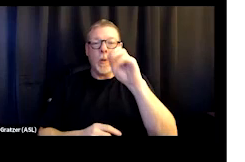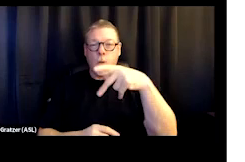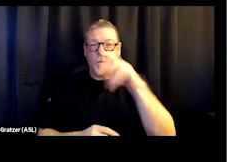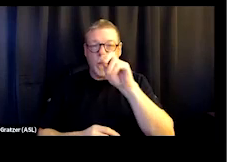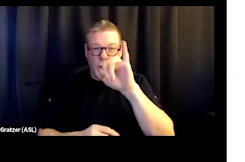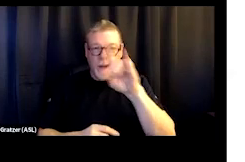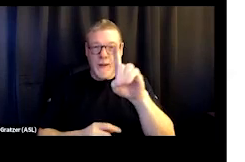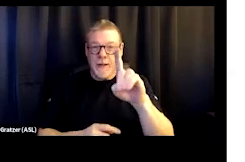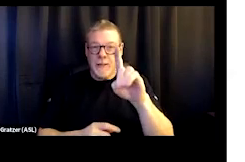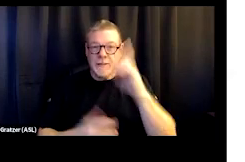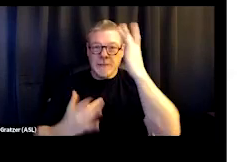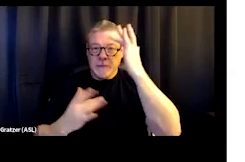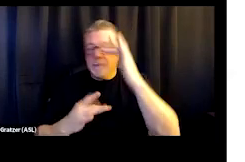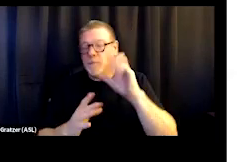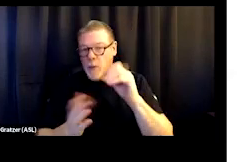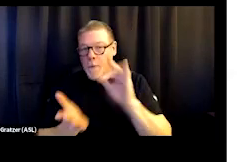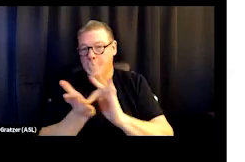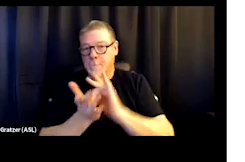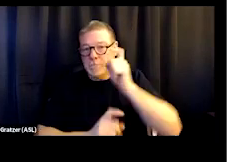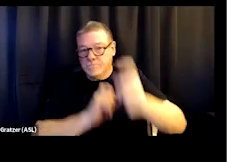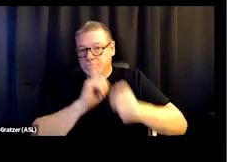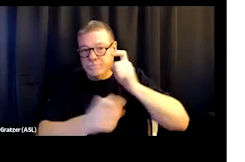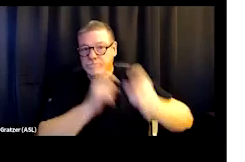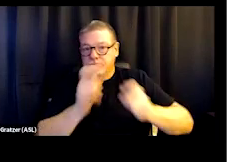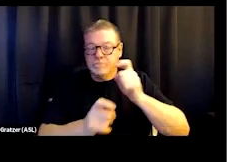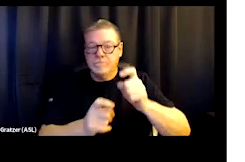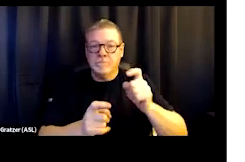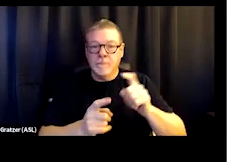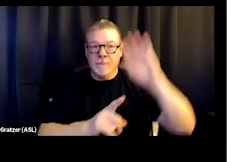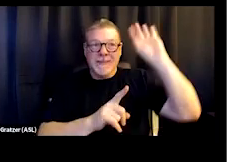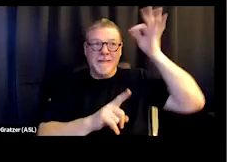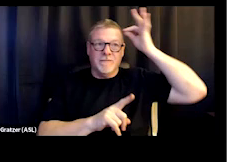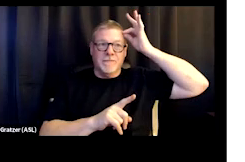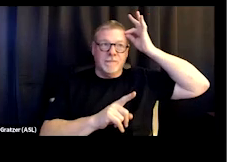So those medications that have been, you know, federally recognized